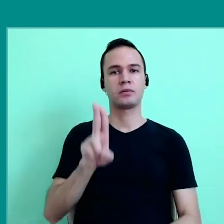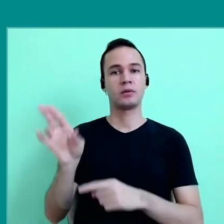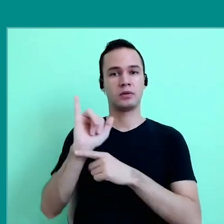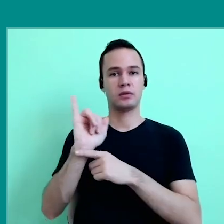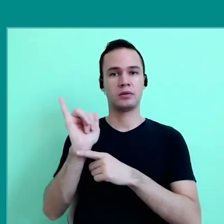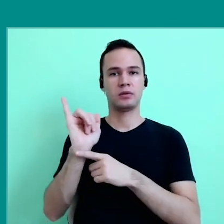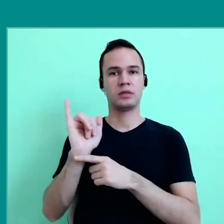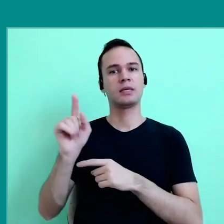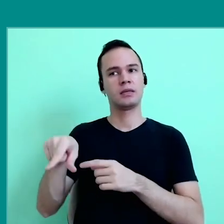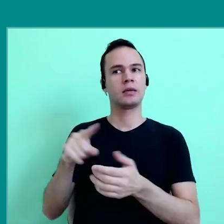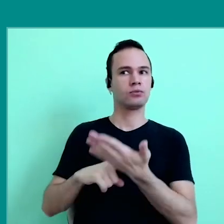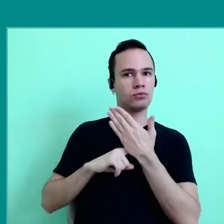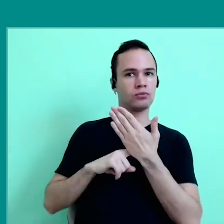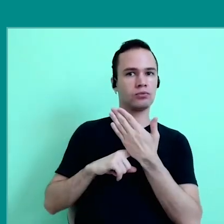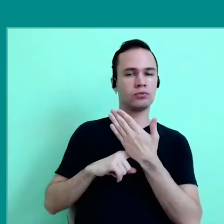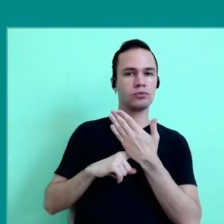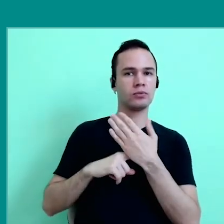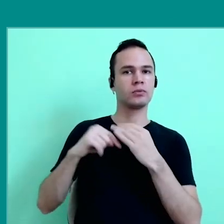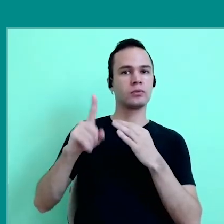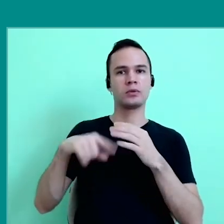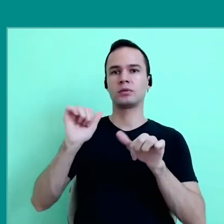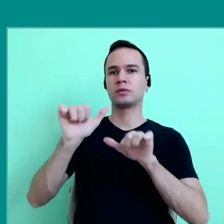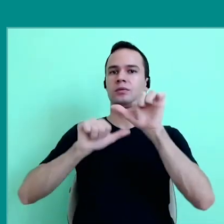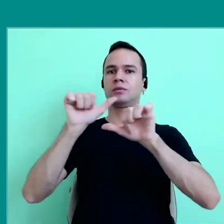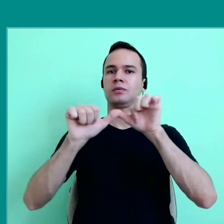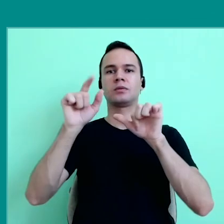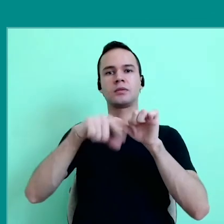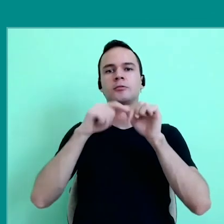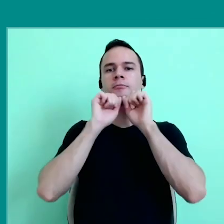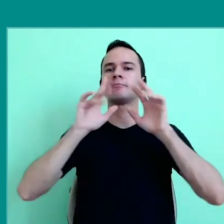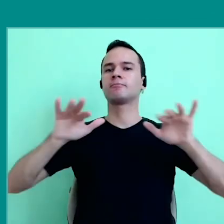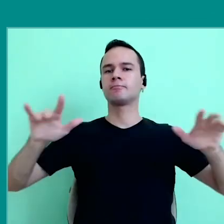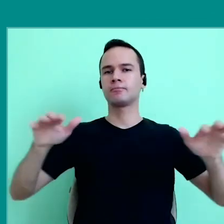is helping a radicalization, for a political polarization,